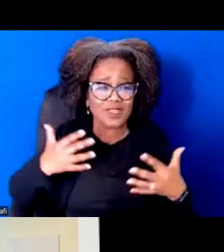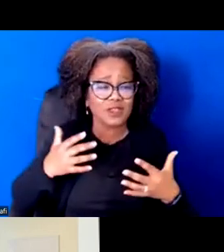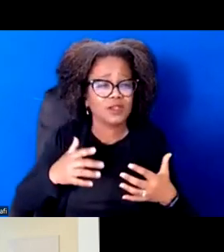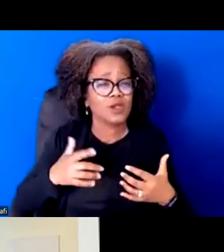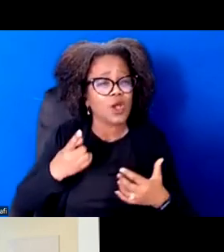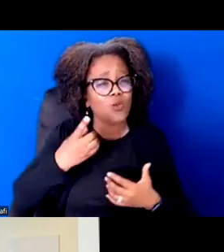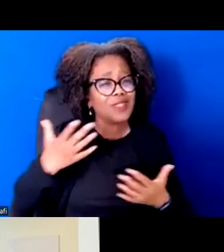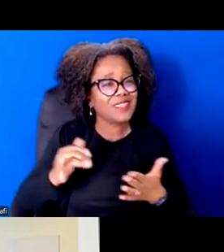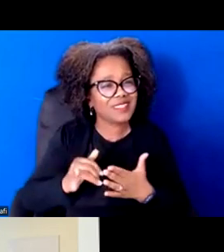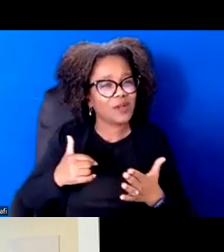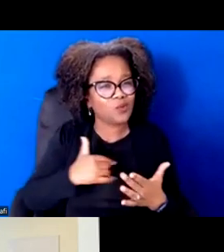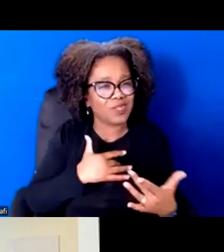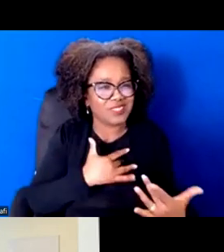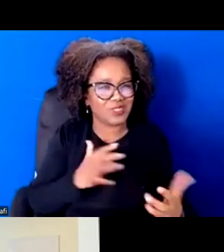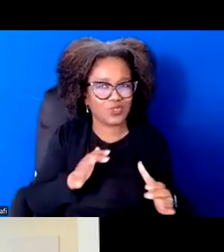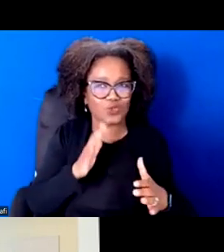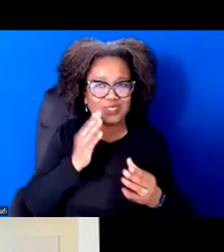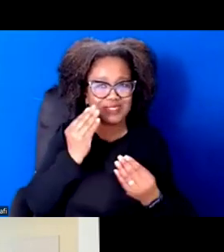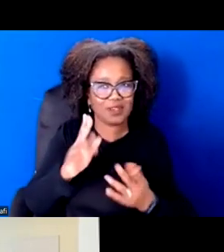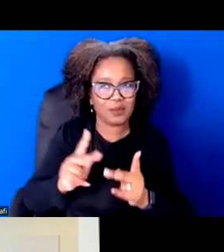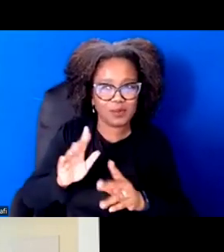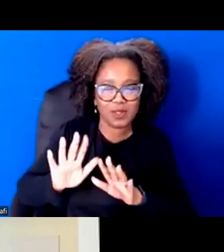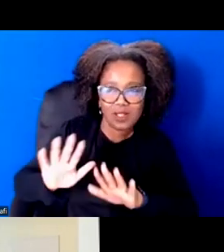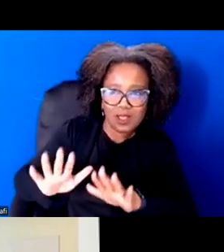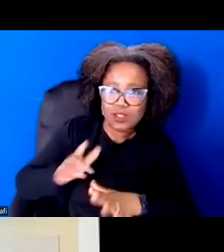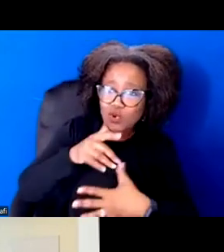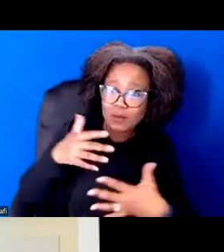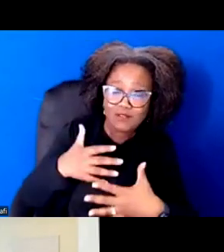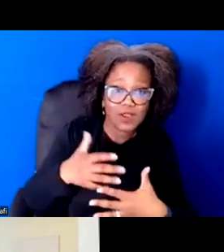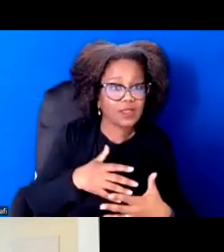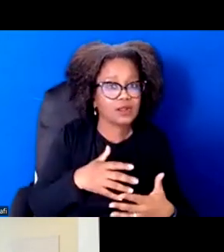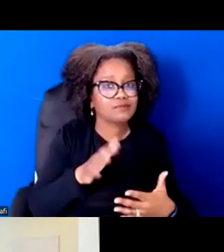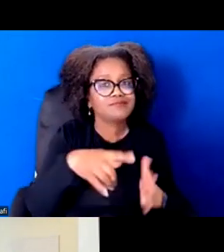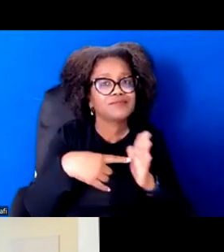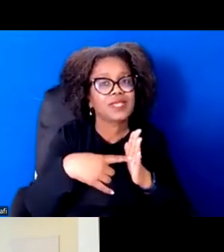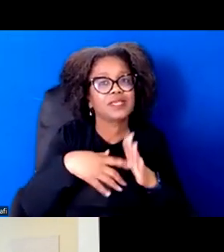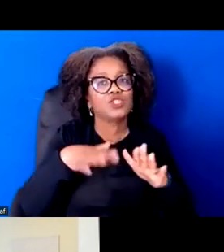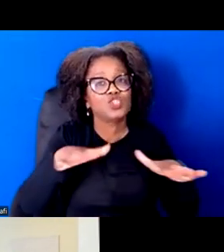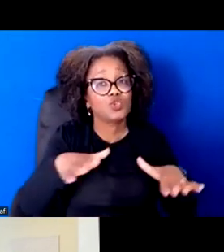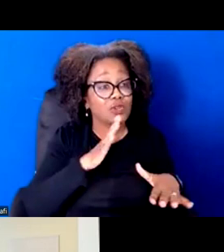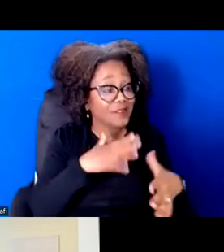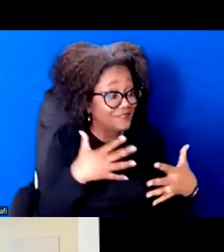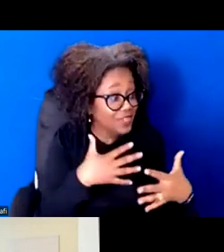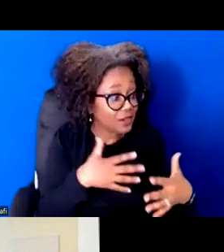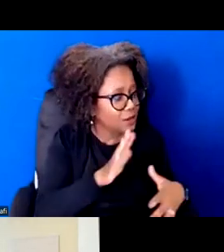This will work if any of us have children, you know, it doesn't work with children either. Like there's a monster to ban.